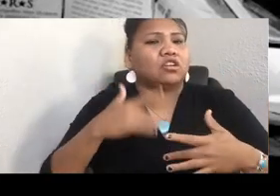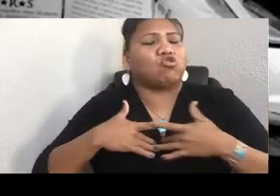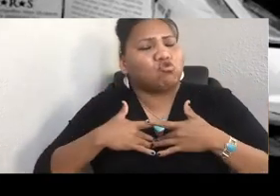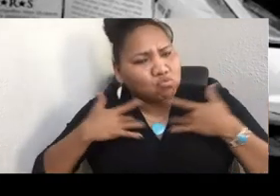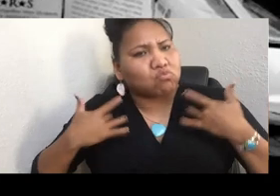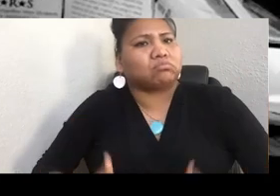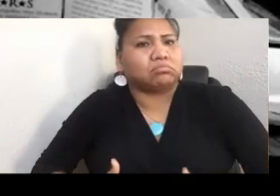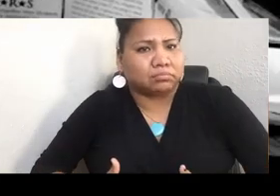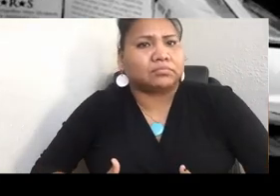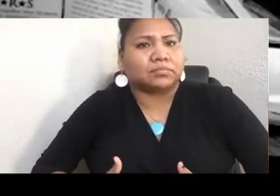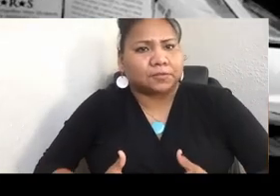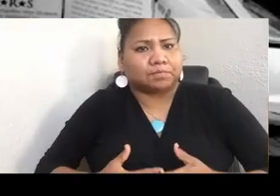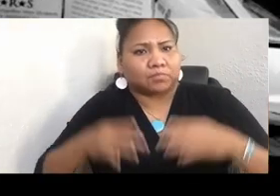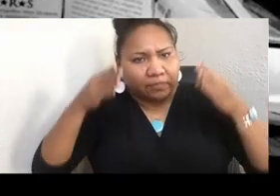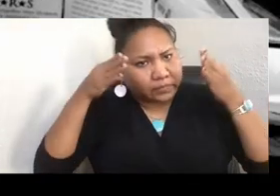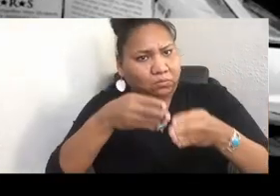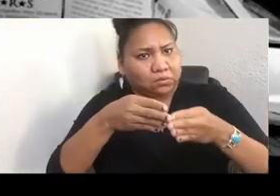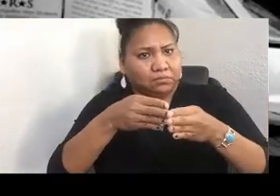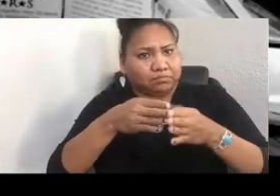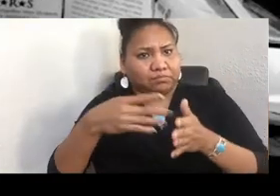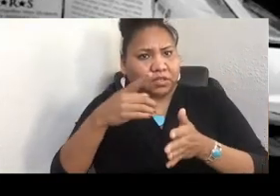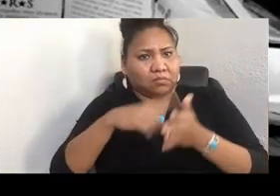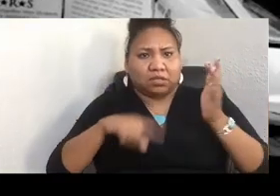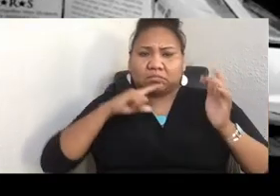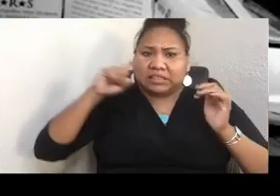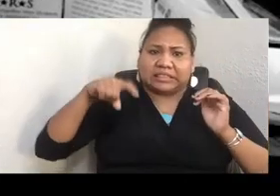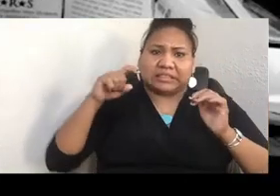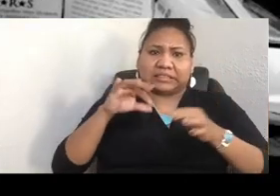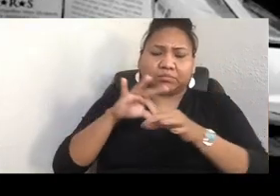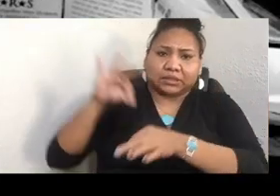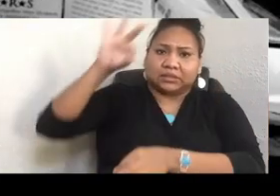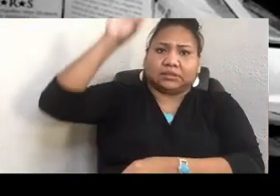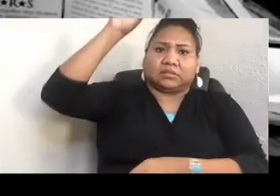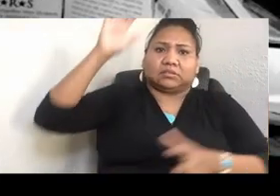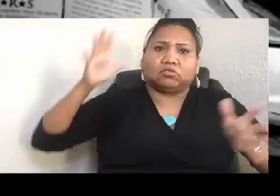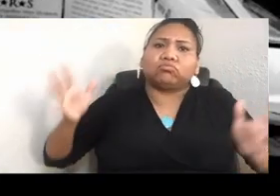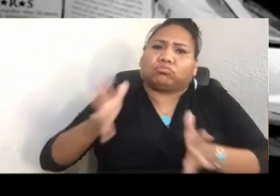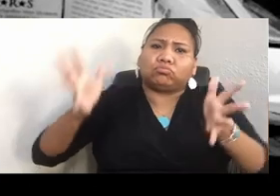What is that innate spirit that drives you, guides you, and moves you through life?